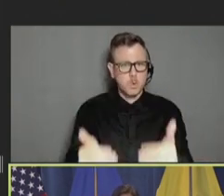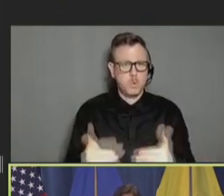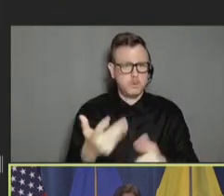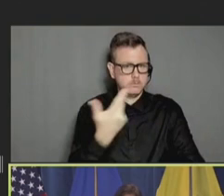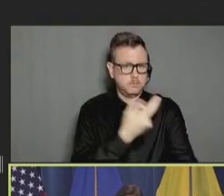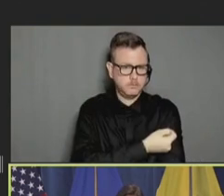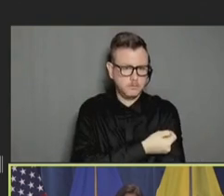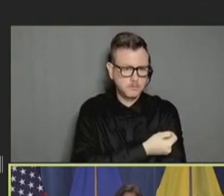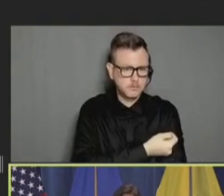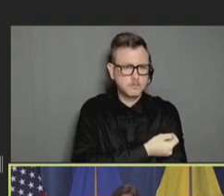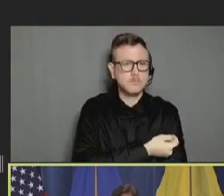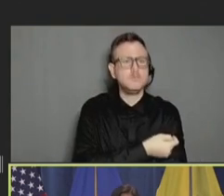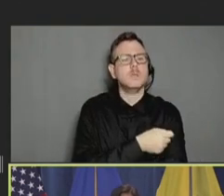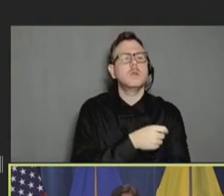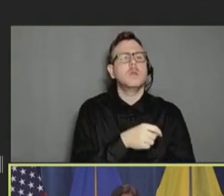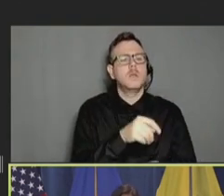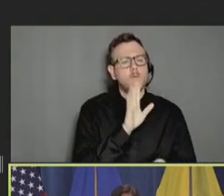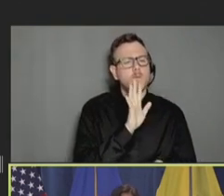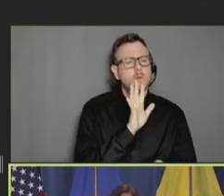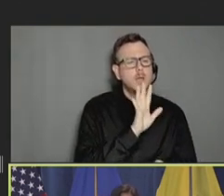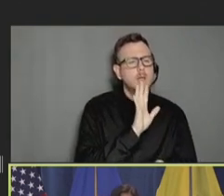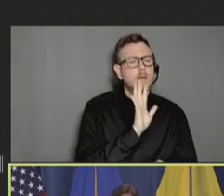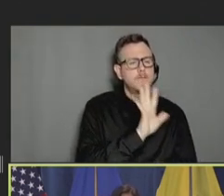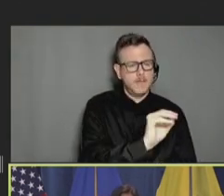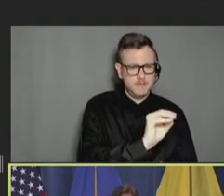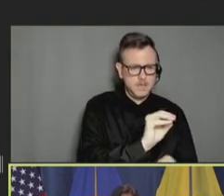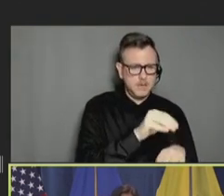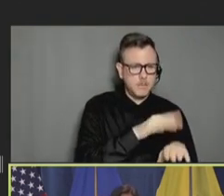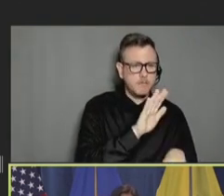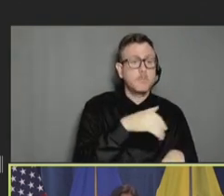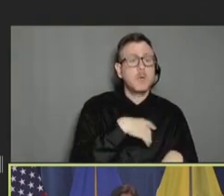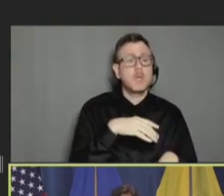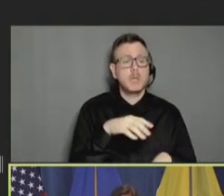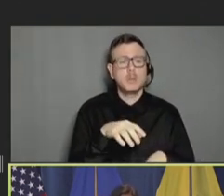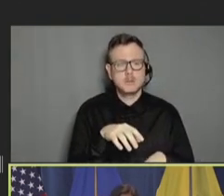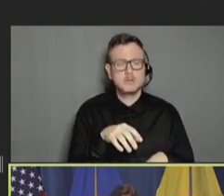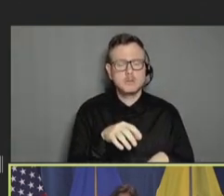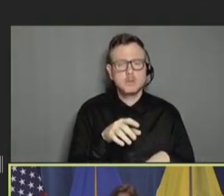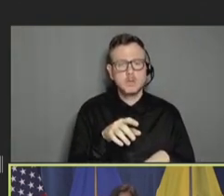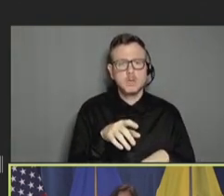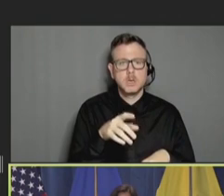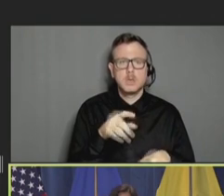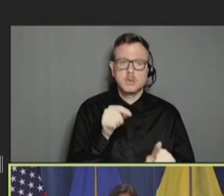looked at the older age group, 65 and above. But there were a number of people that said